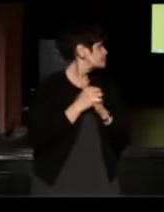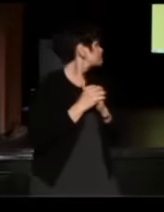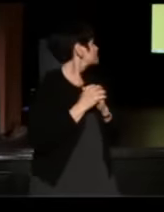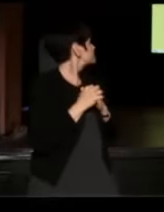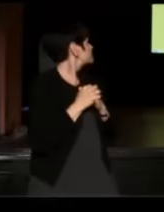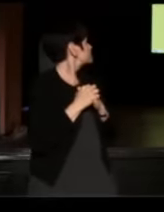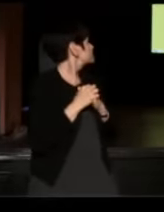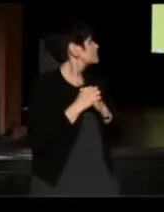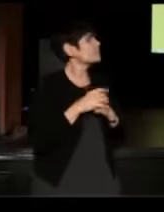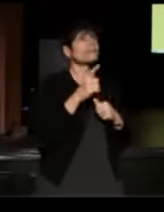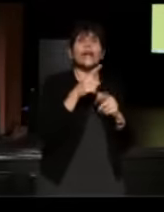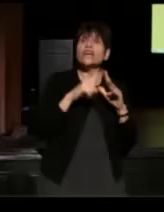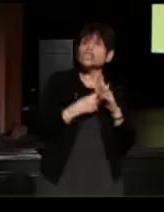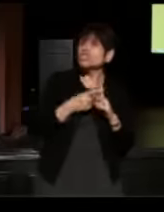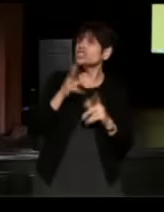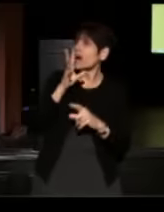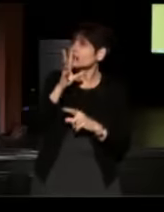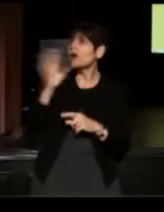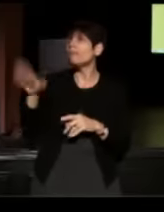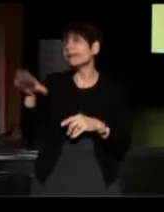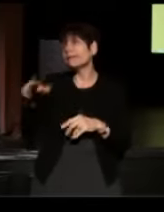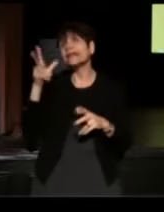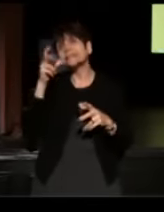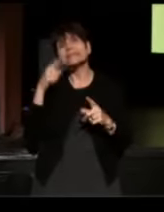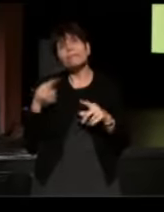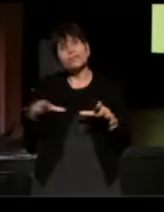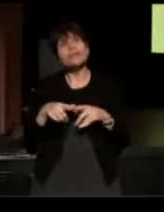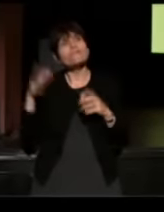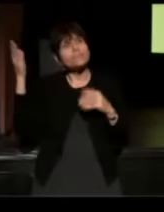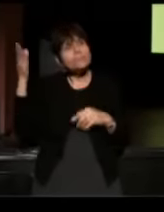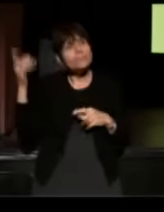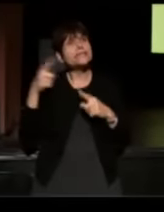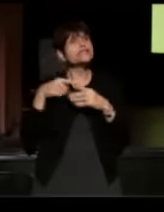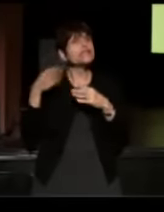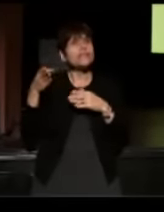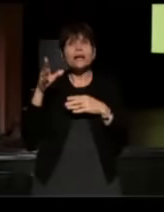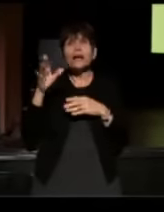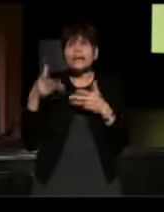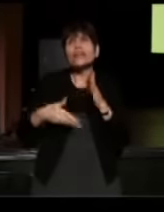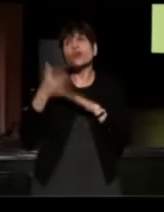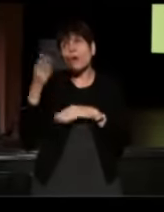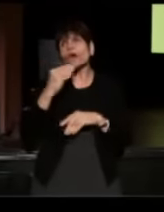(Danny) She started to talk and I said, "Listen, I'm going to deliver a speech," I said, "At the end, you're going to want to go home."